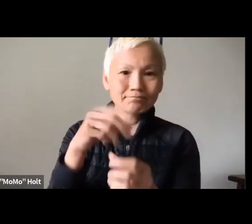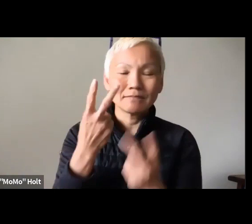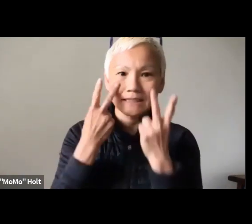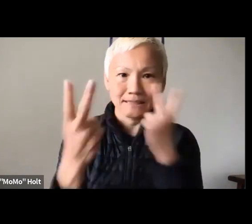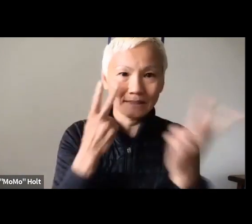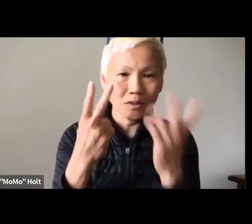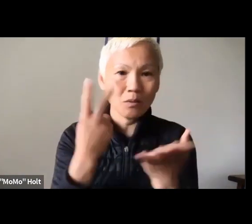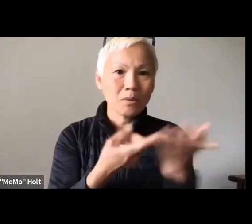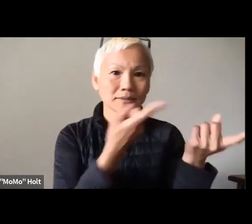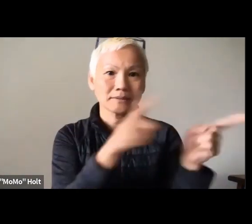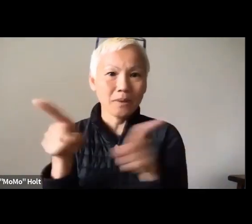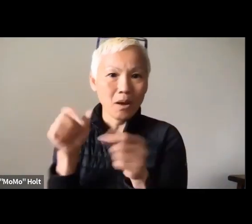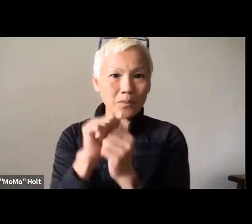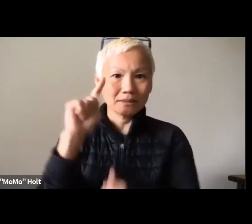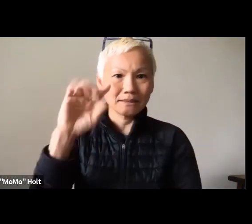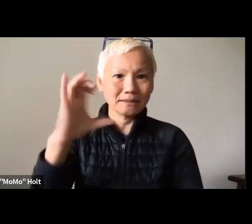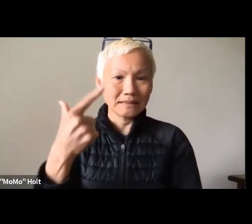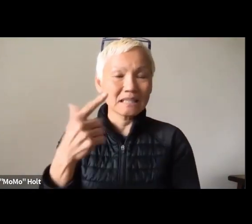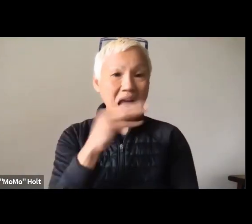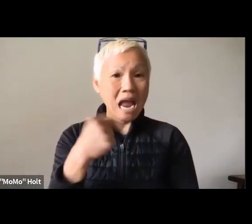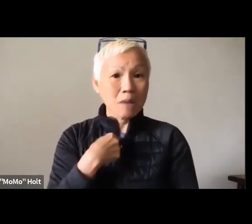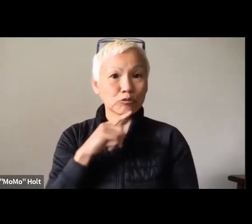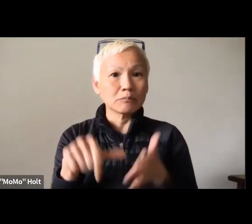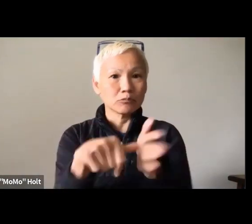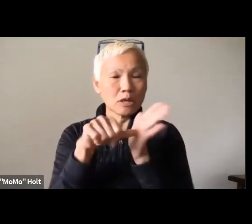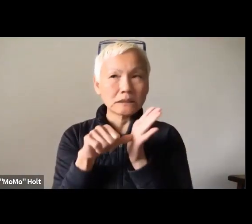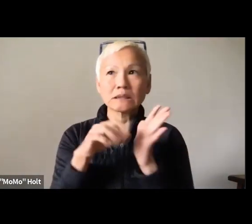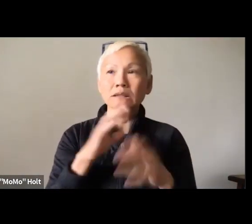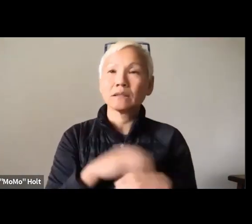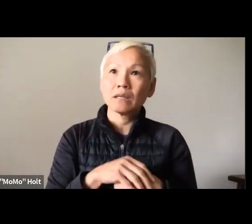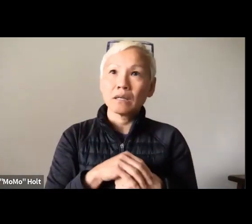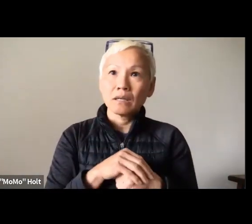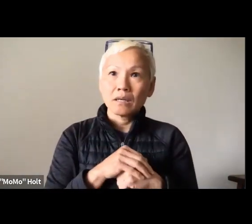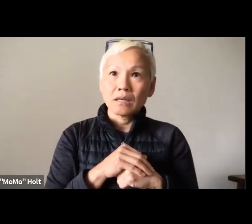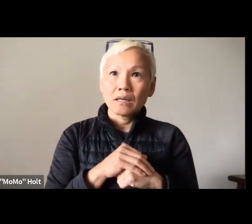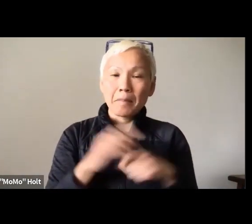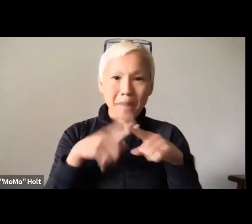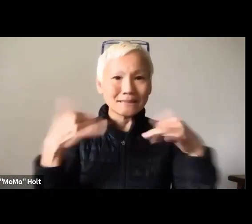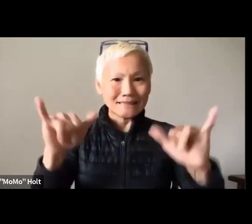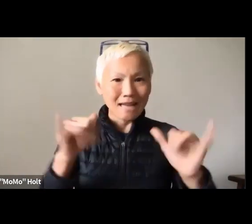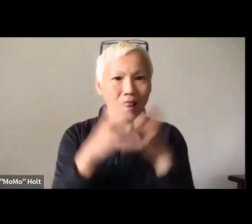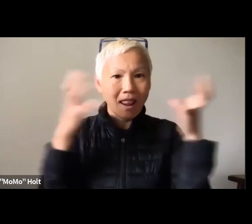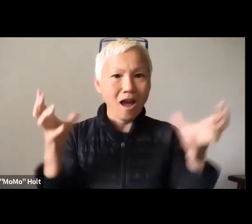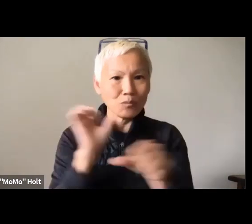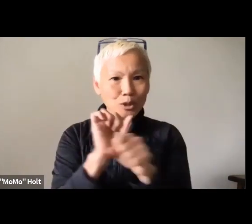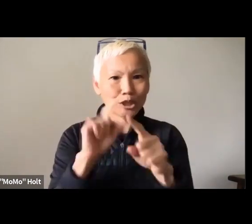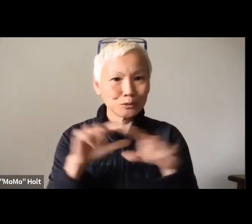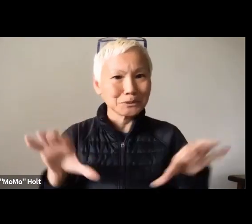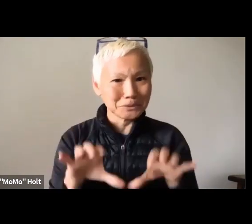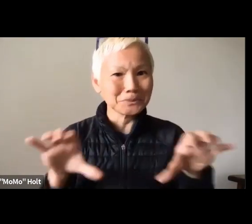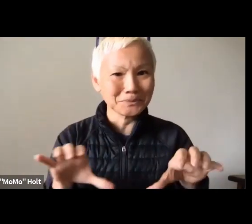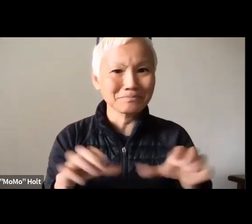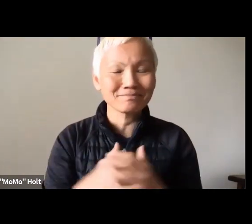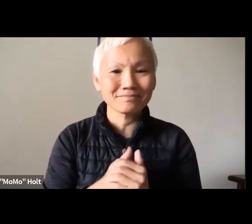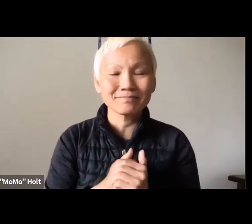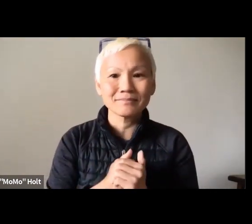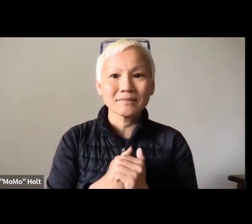and that was my first experience participating in what's going on with TCG, and I've gotta tell you, I was impressed.